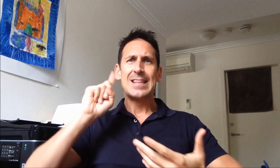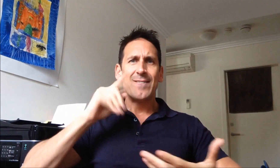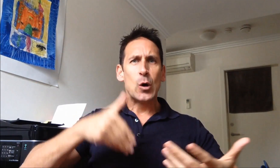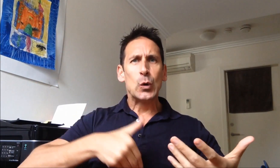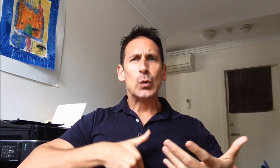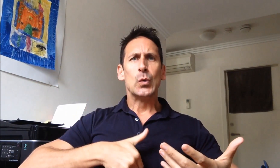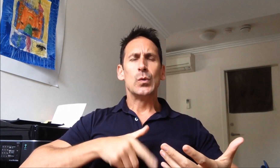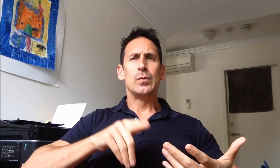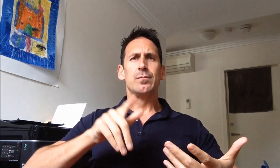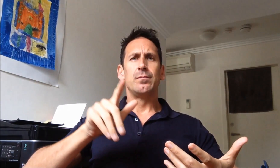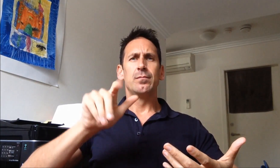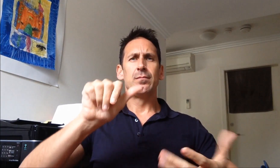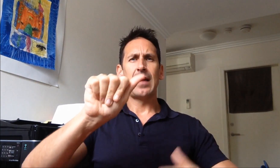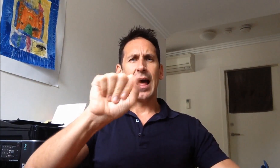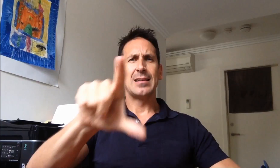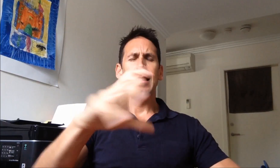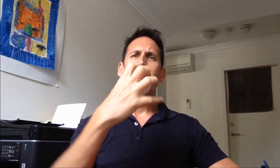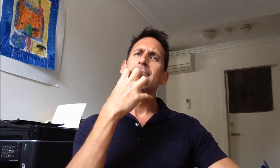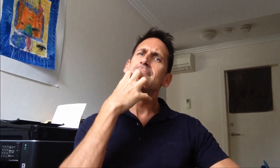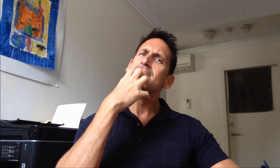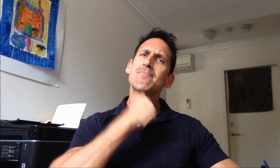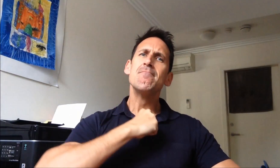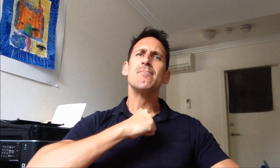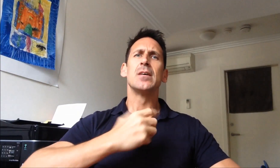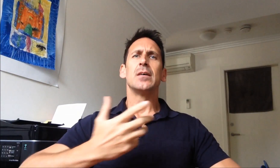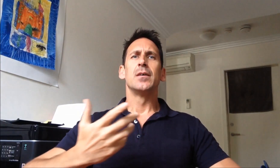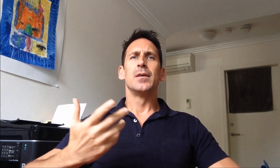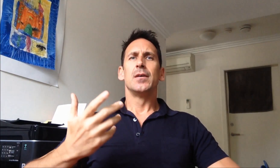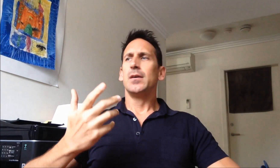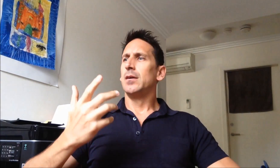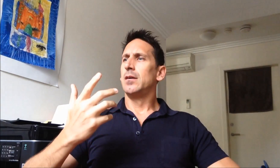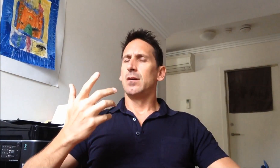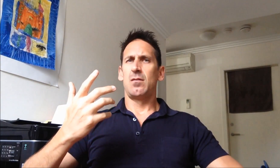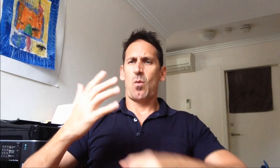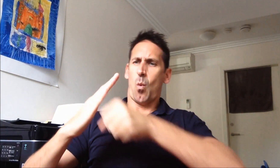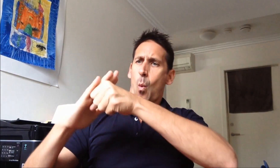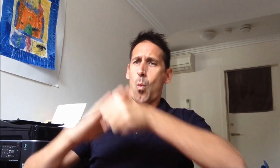Deafhood, valuing American Sign Language,